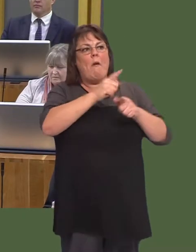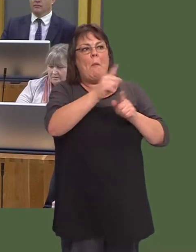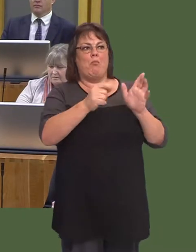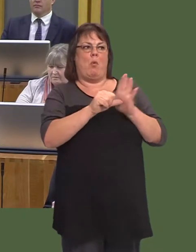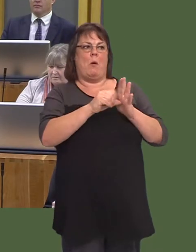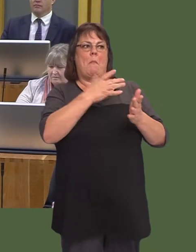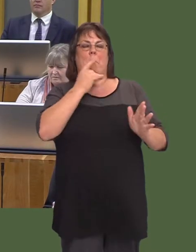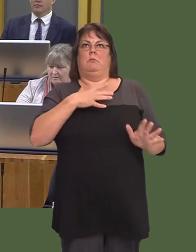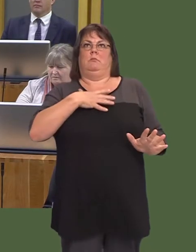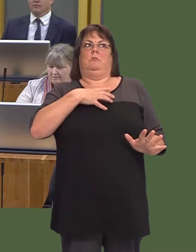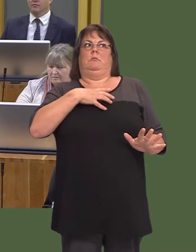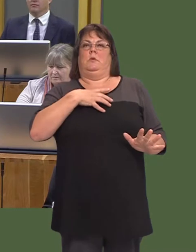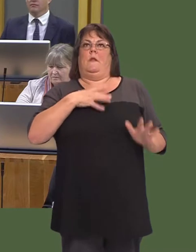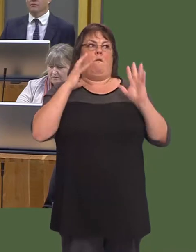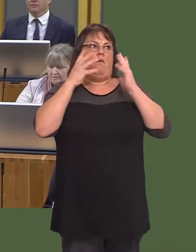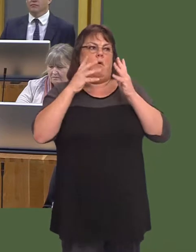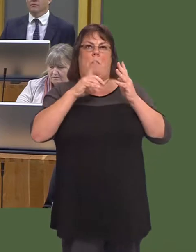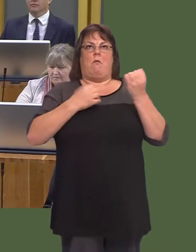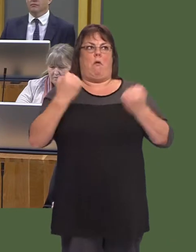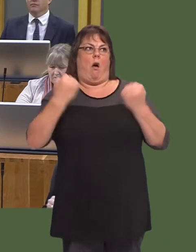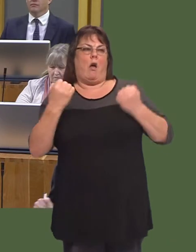that they feel safe, and a lot of people wonít go on the roads and mix with cars.